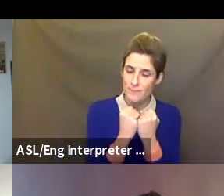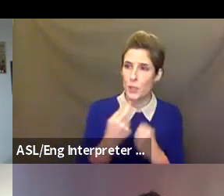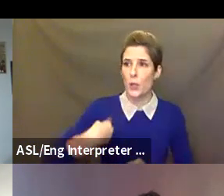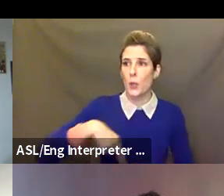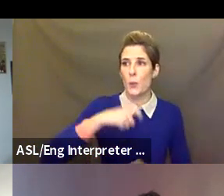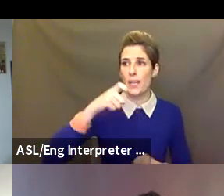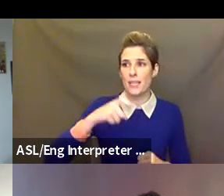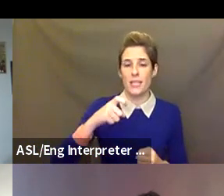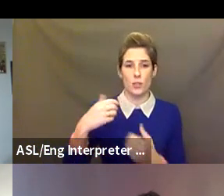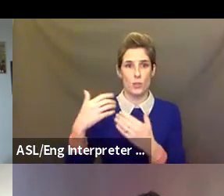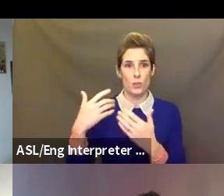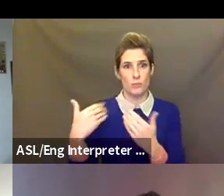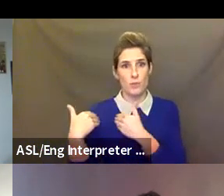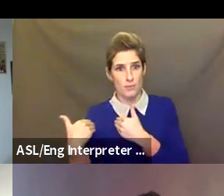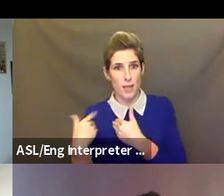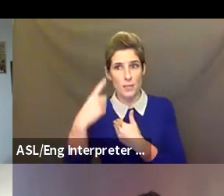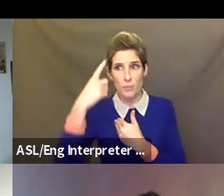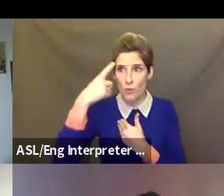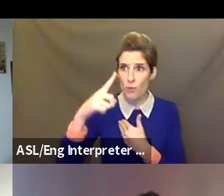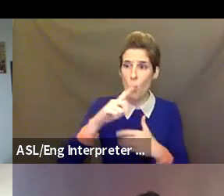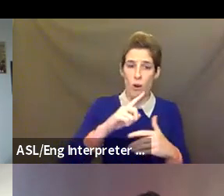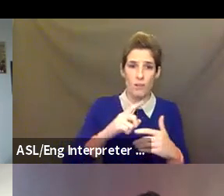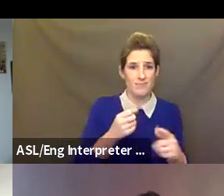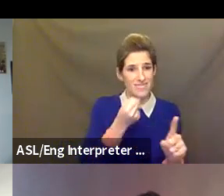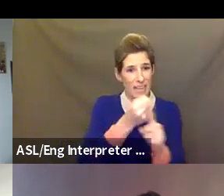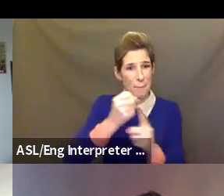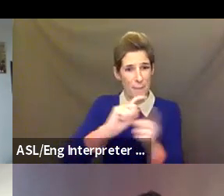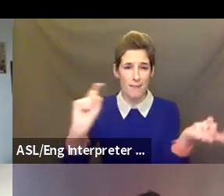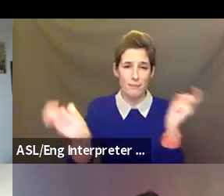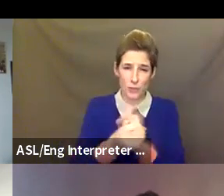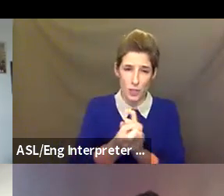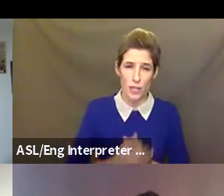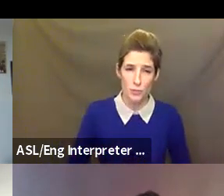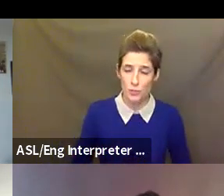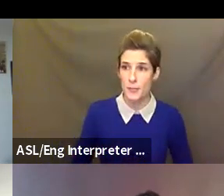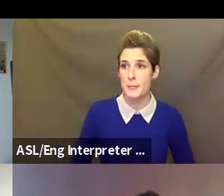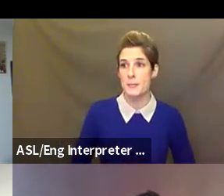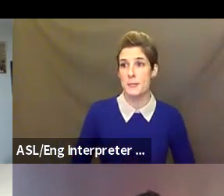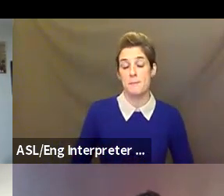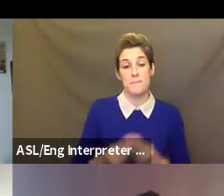with me. Also, thank you to Adrienne Wong of SpiderWebShow in Ontario, Canada, who is the author of the second piece of